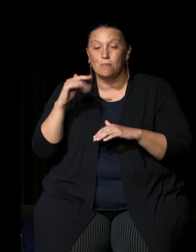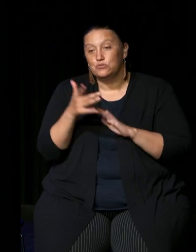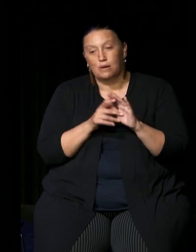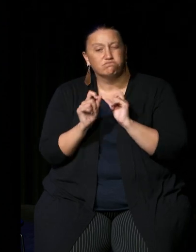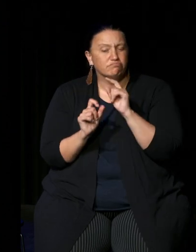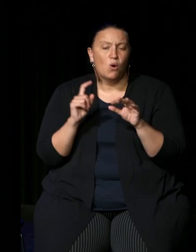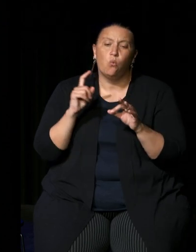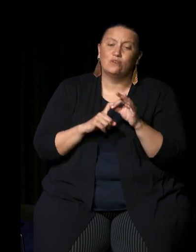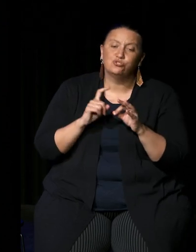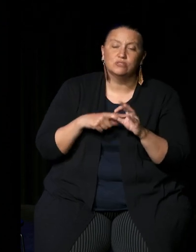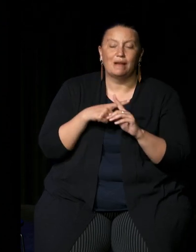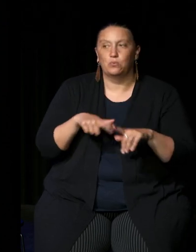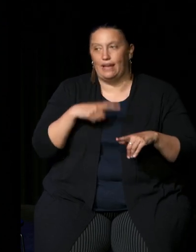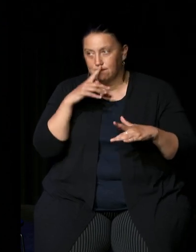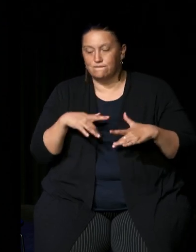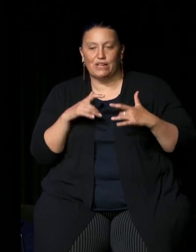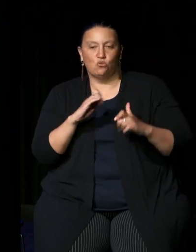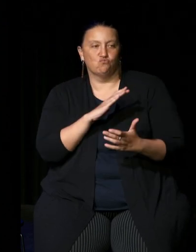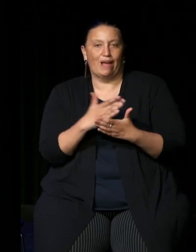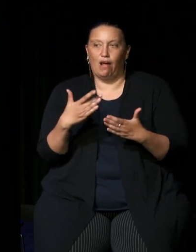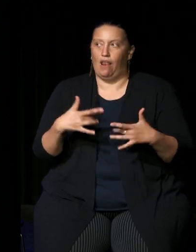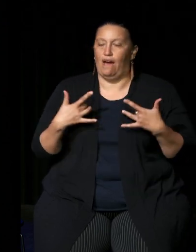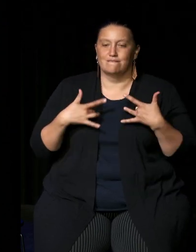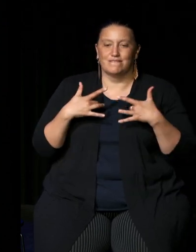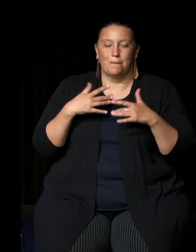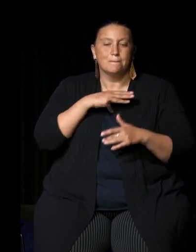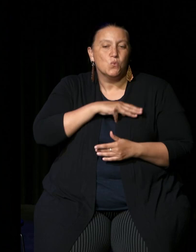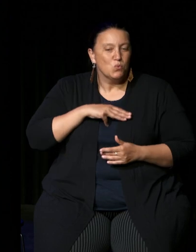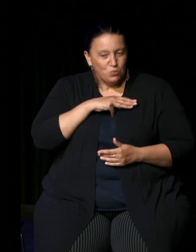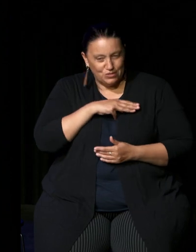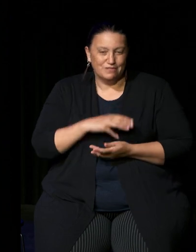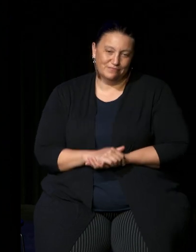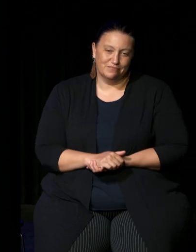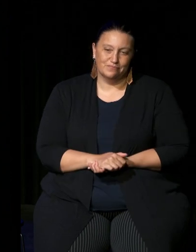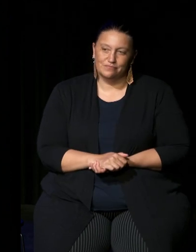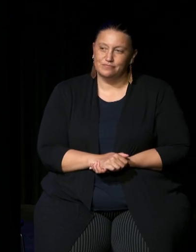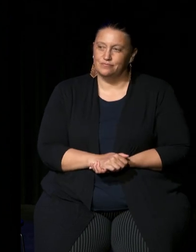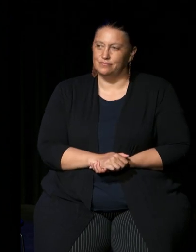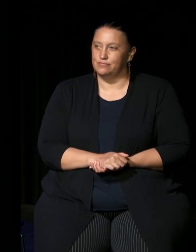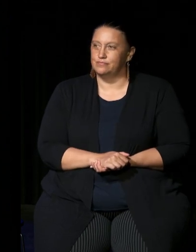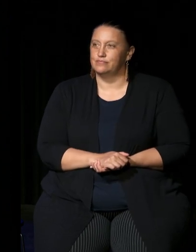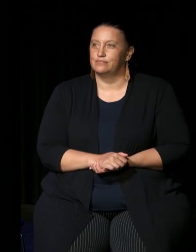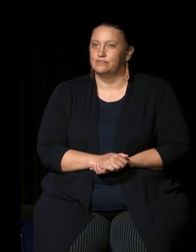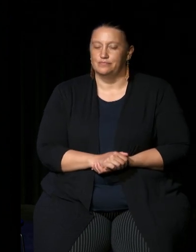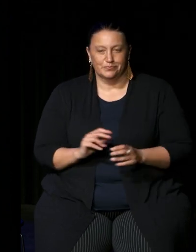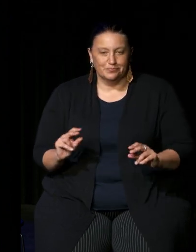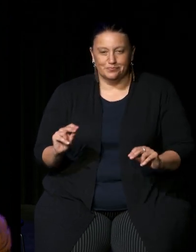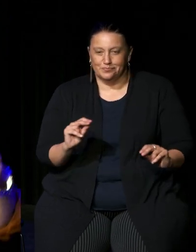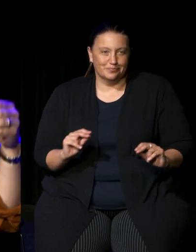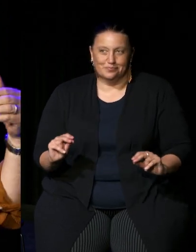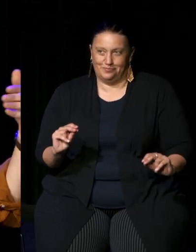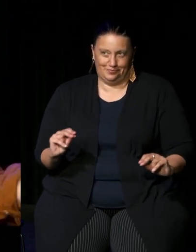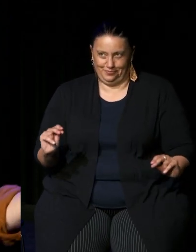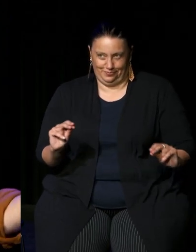check out the QR code sign on and be a part of the meeting via that platform if you can. a couple of